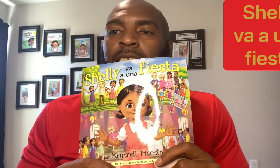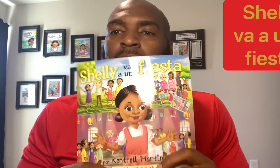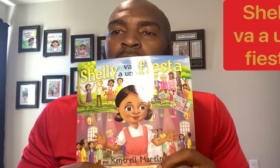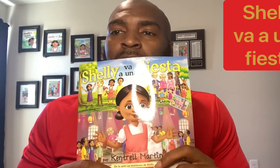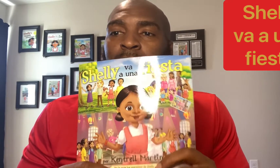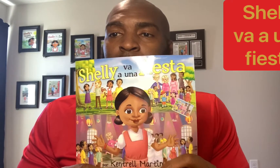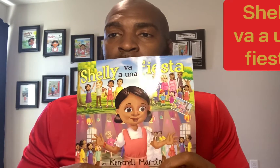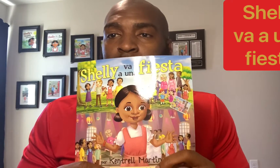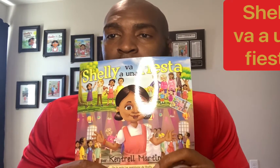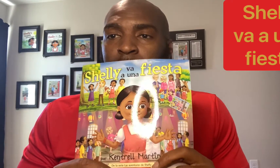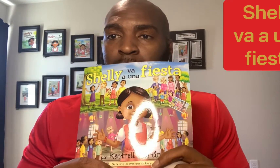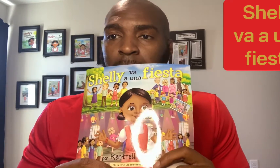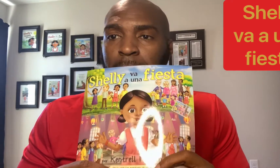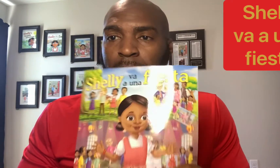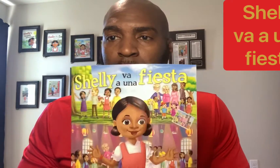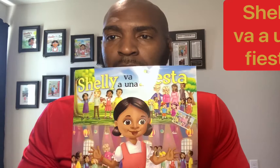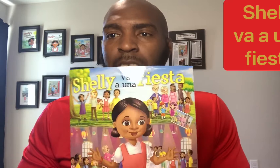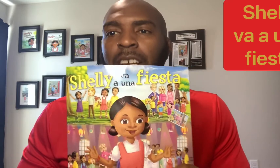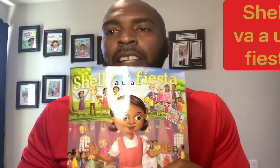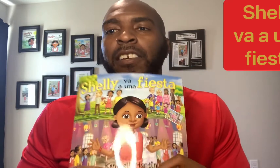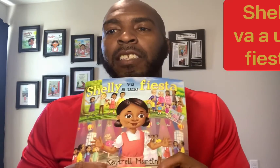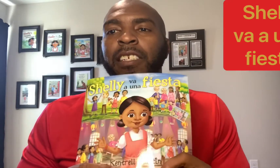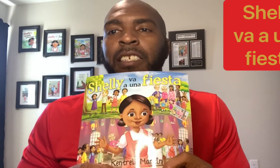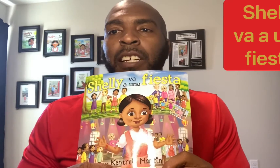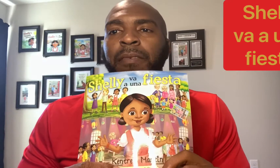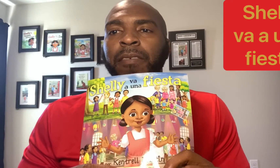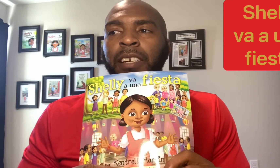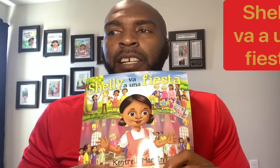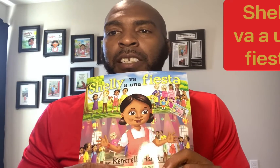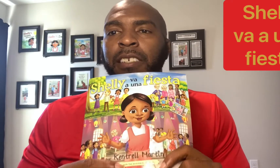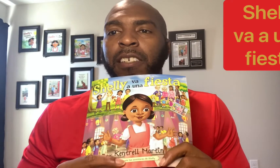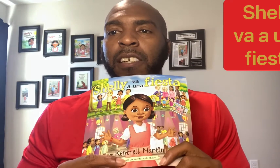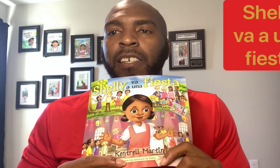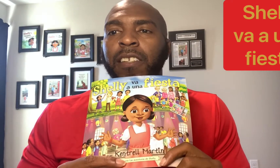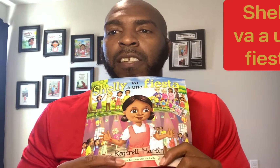Shelley and her friends speak Spanish and they're teaching their friends